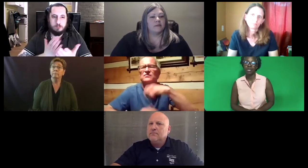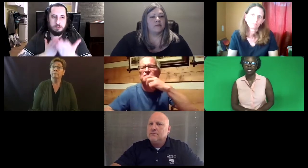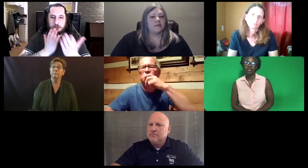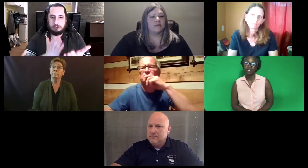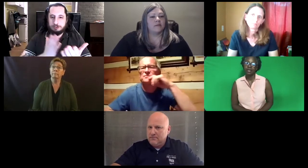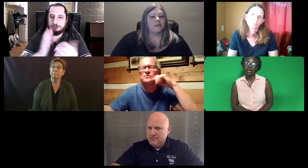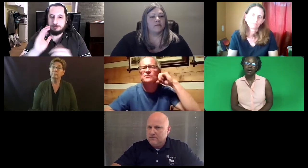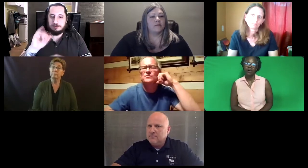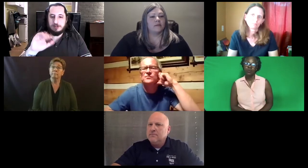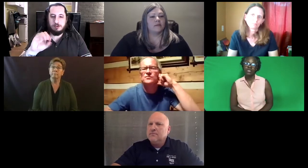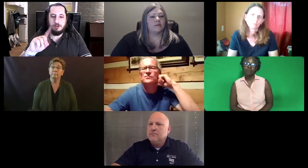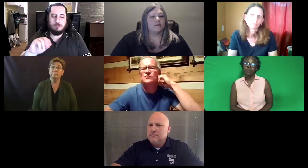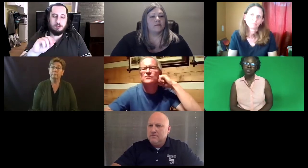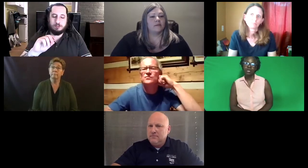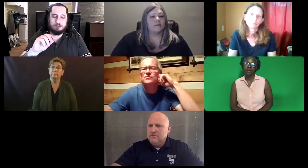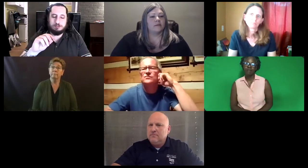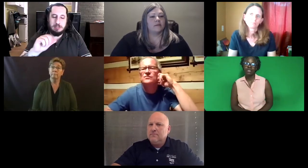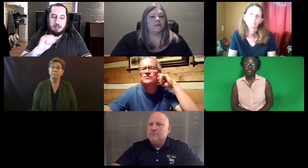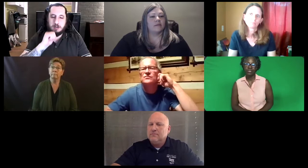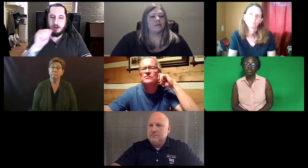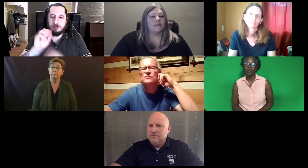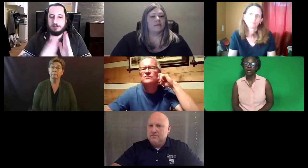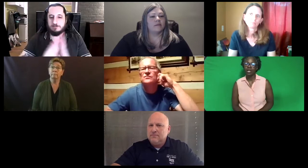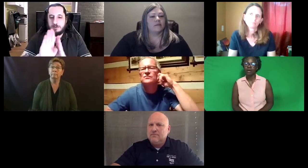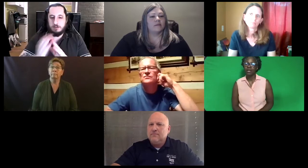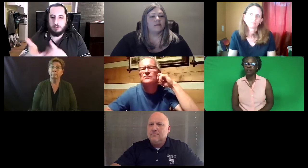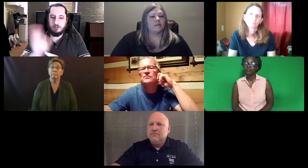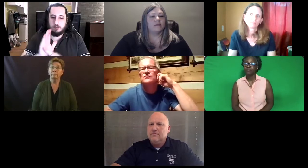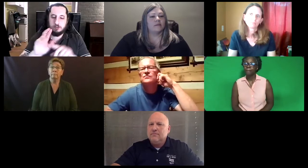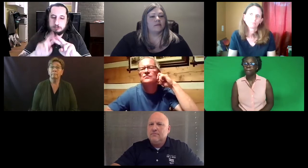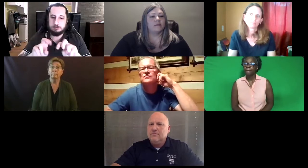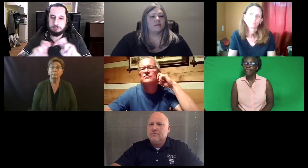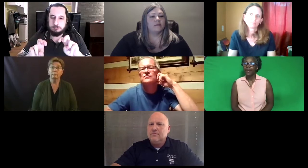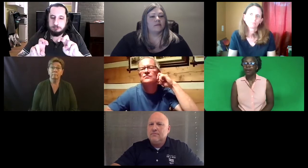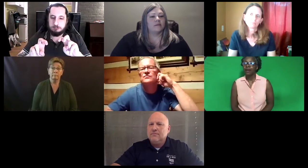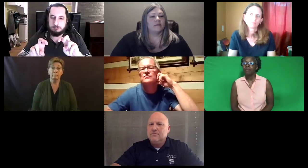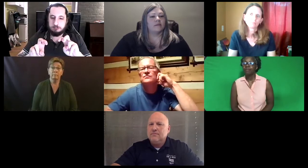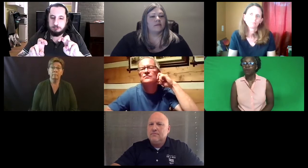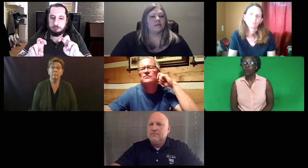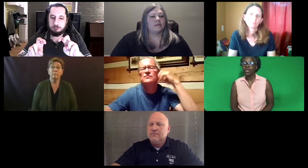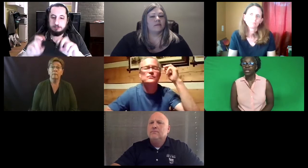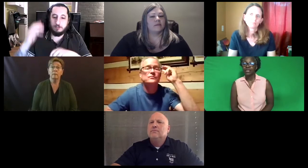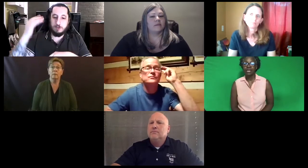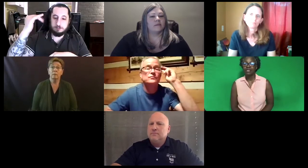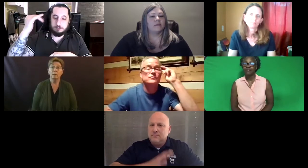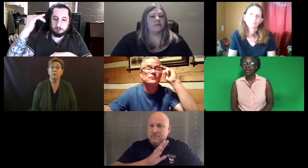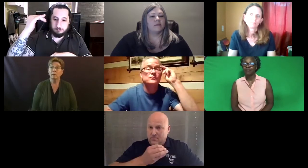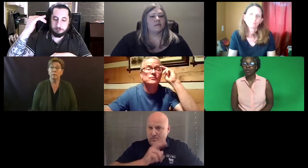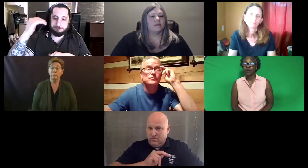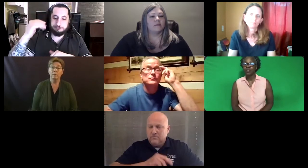Jon: Yes, we did put in our recommendation to Colorado. That they not develop their own assessment.